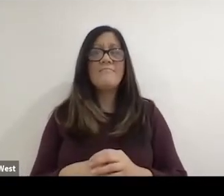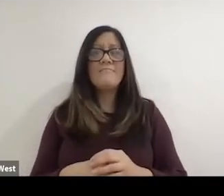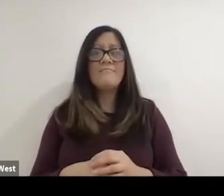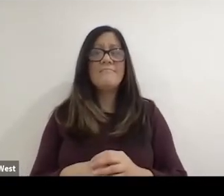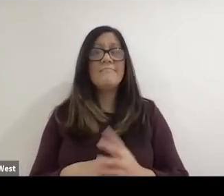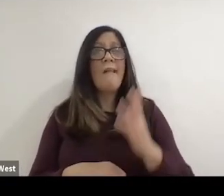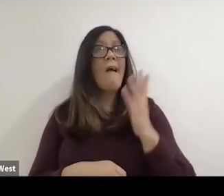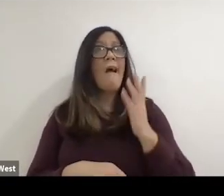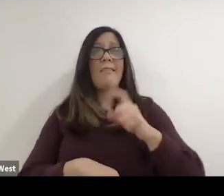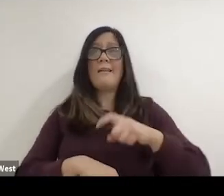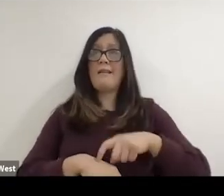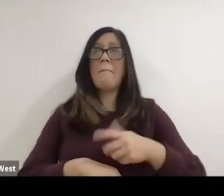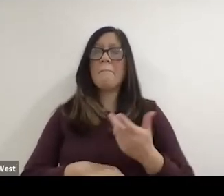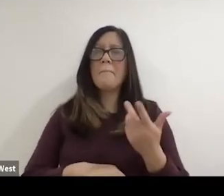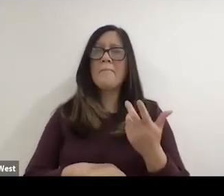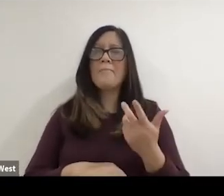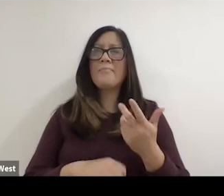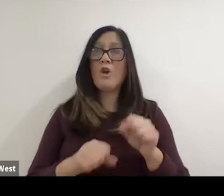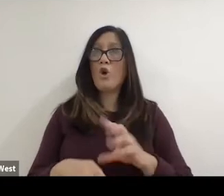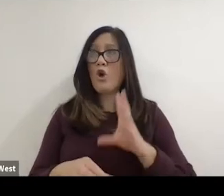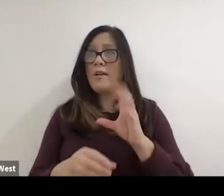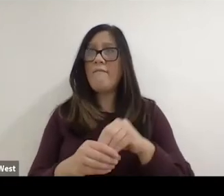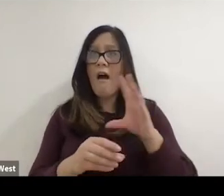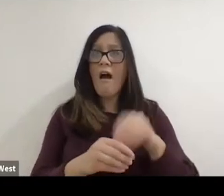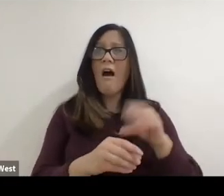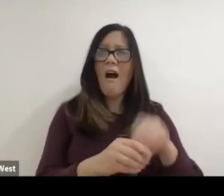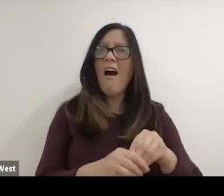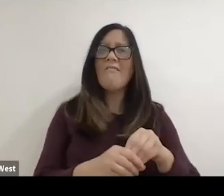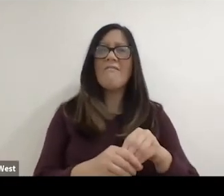availability of participation in disability sport as there is even